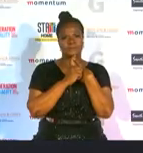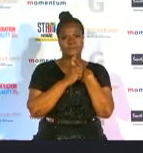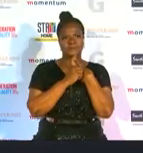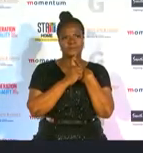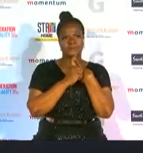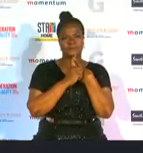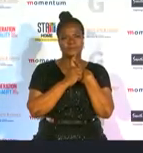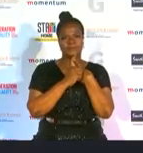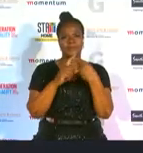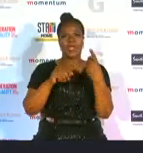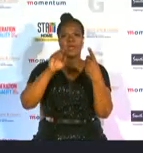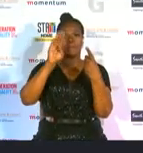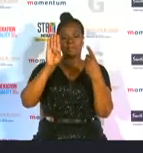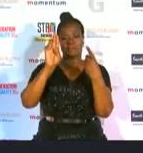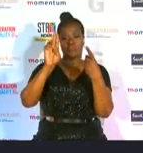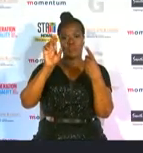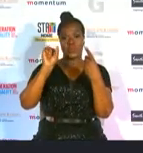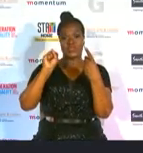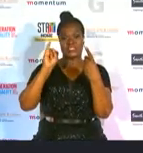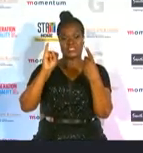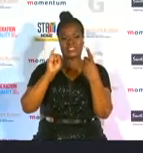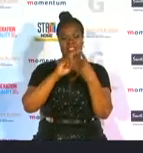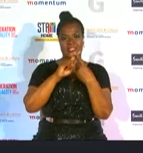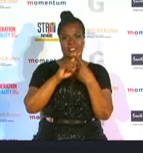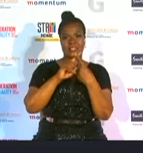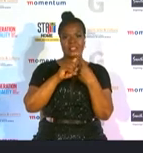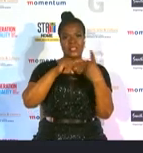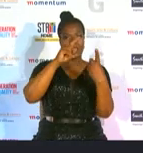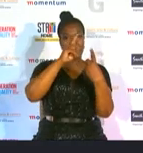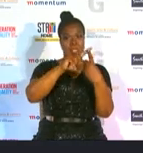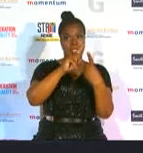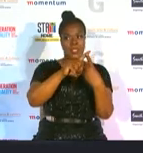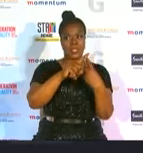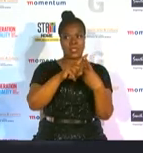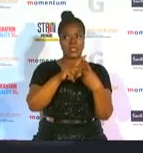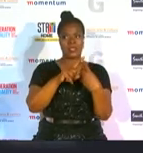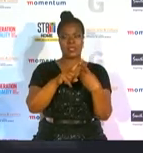music has broken barriers not only in south africa